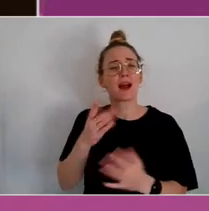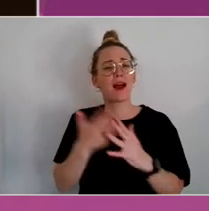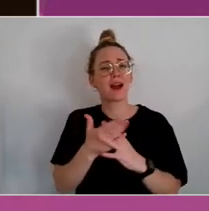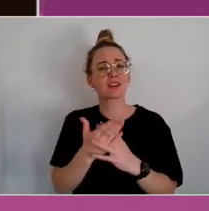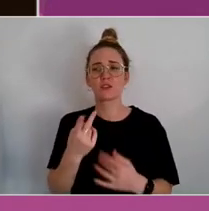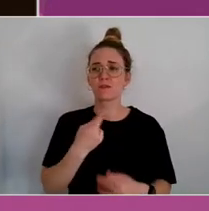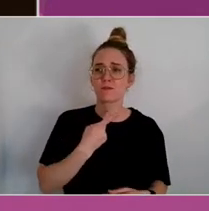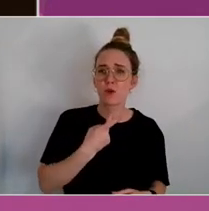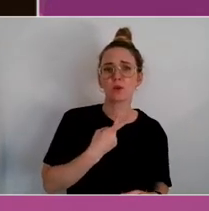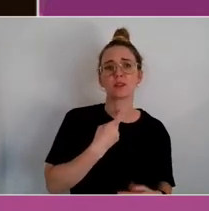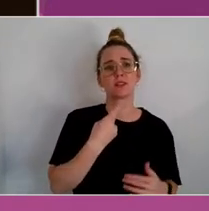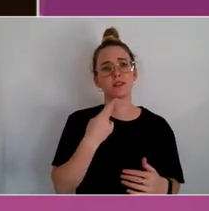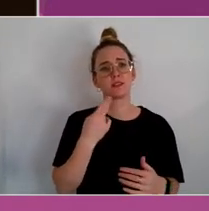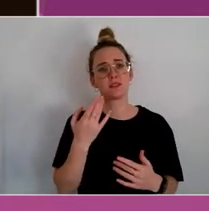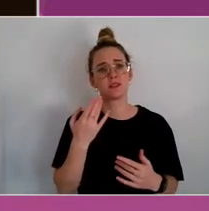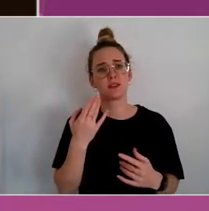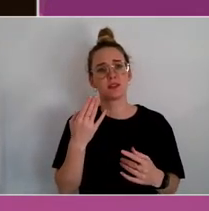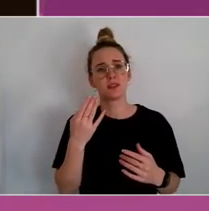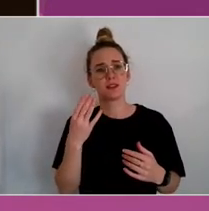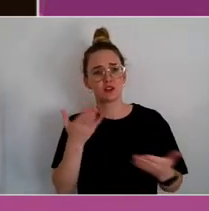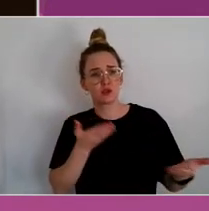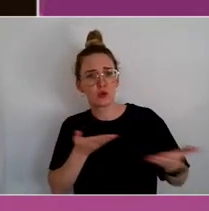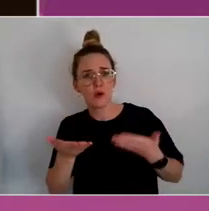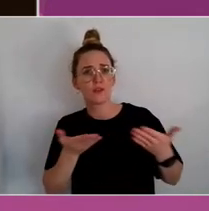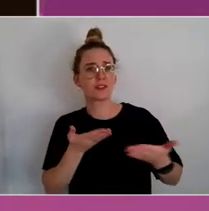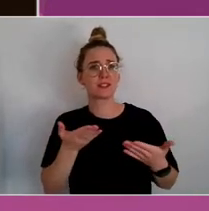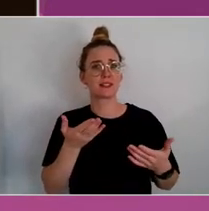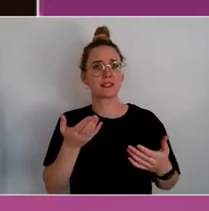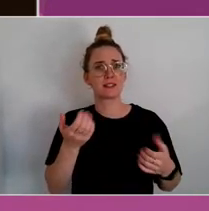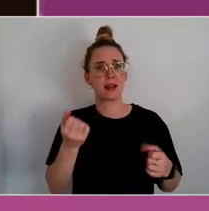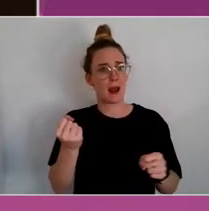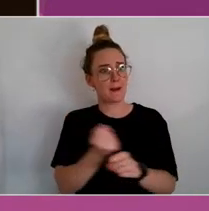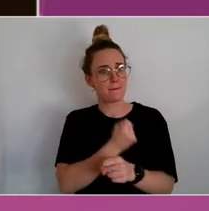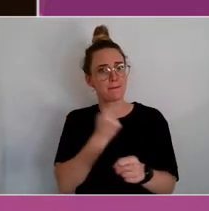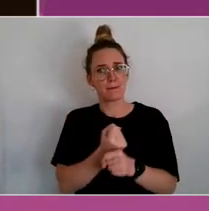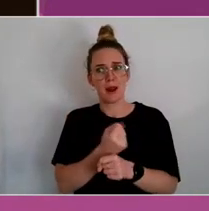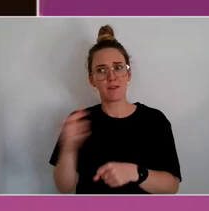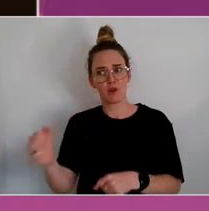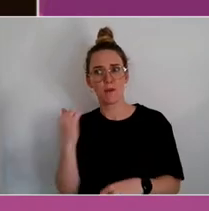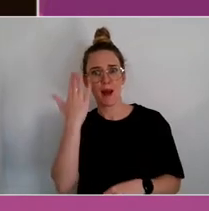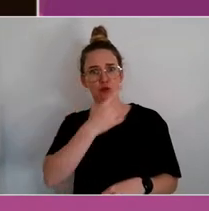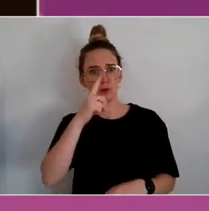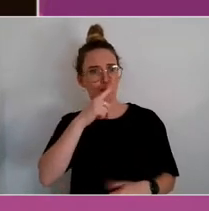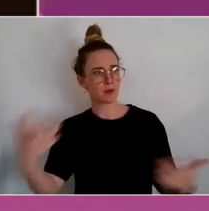that are made for, by, and with Aboriginal and Torres Strait Islander peoples.